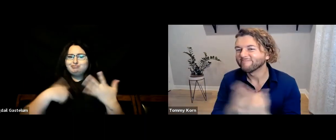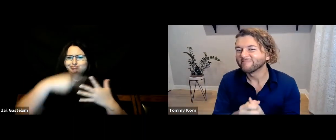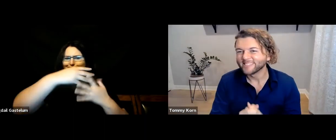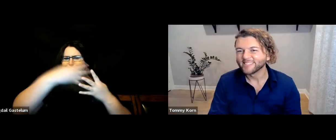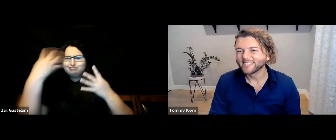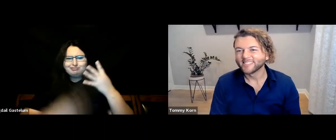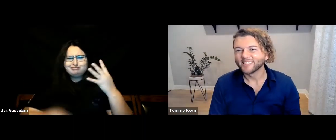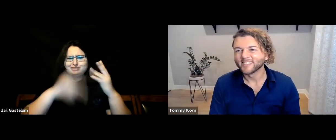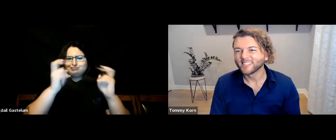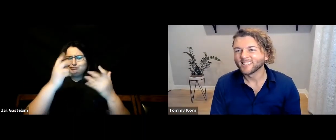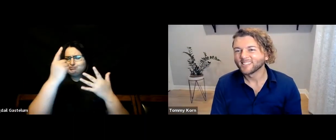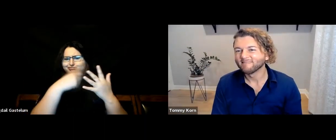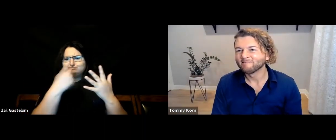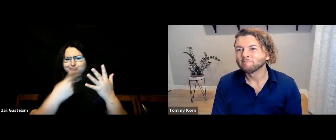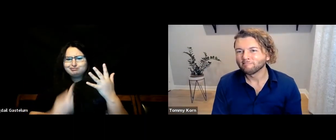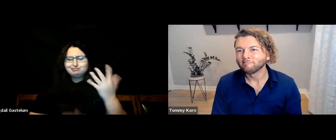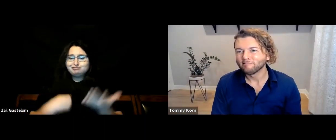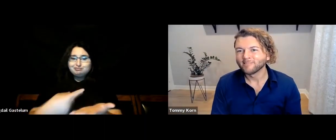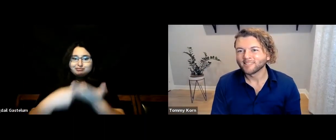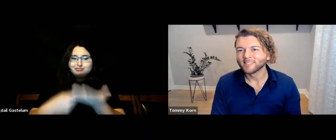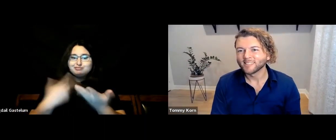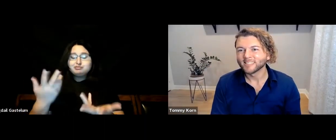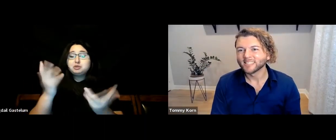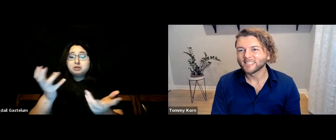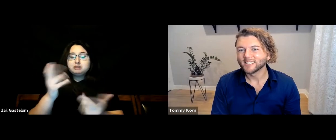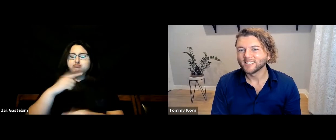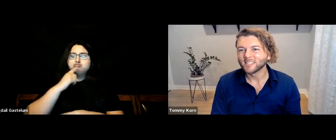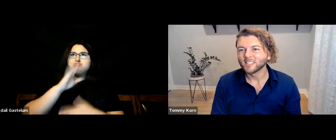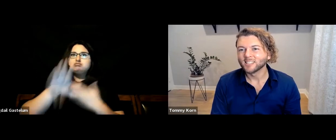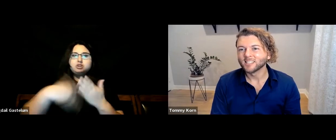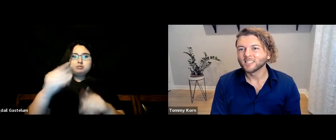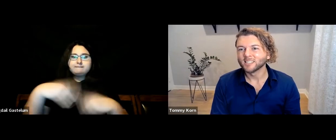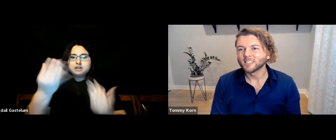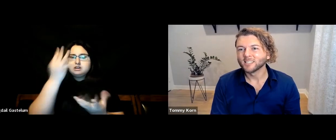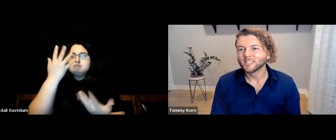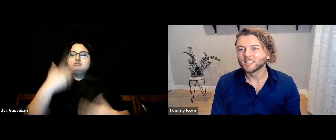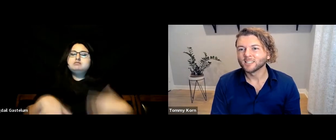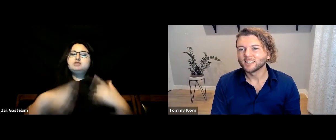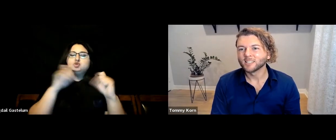[Bigdail] We’ve covered so many topics tonight. Thank you very much for all the information!